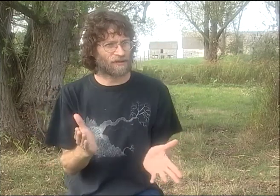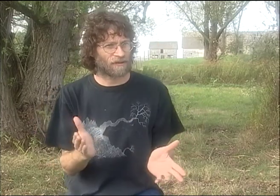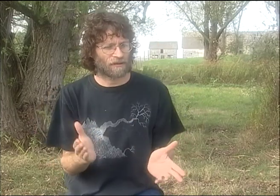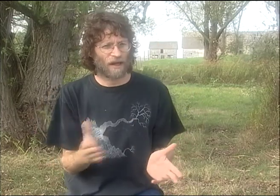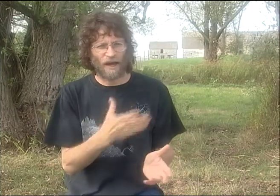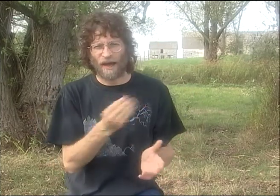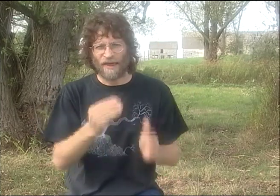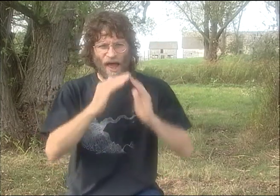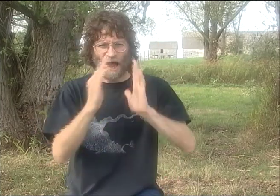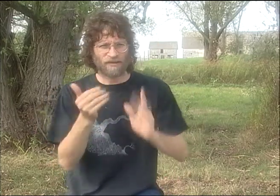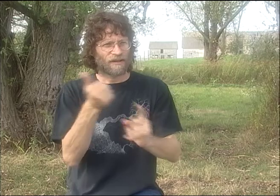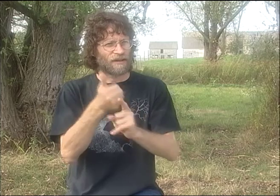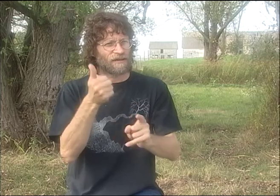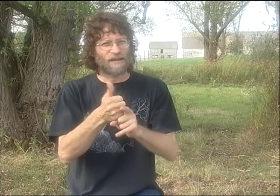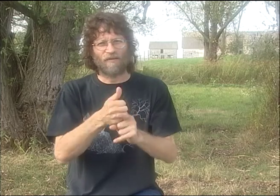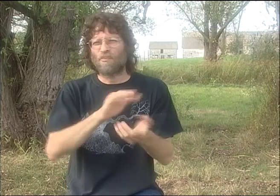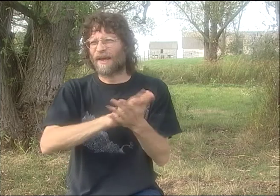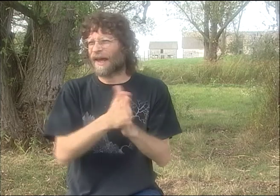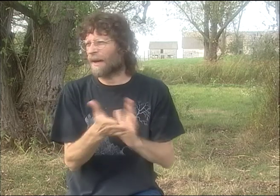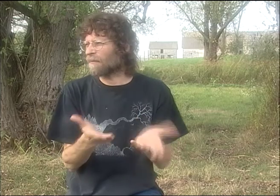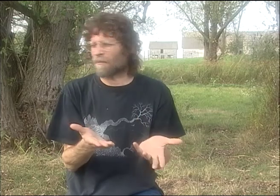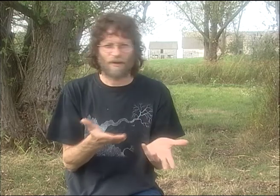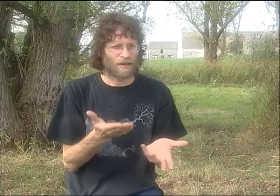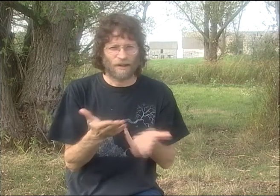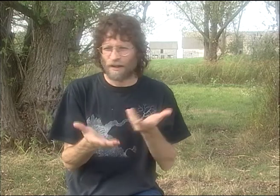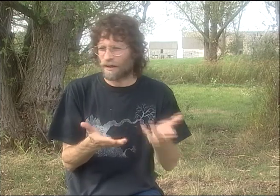SO LATER, THE THREE OF US WERE LIVING IN THE SAME HOUSE.